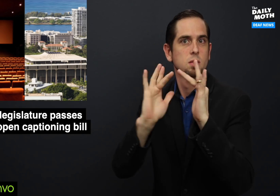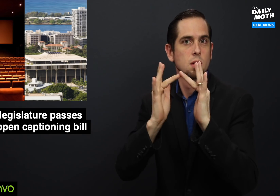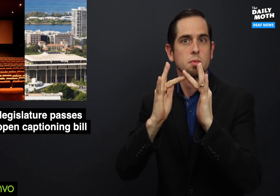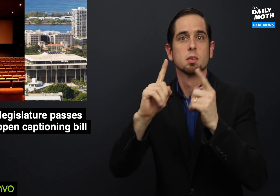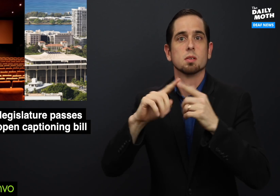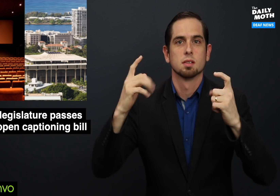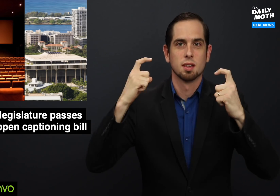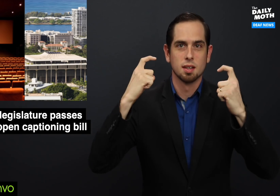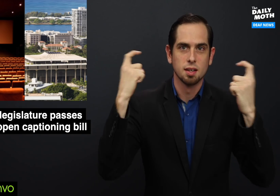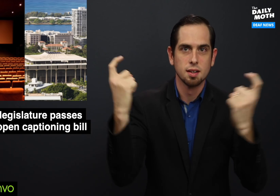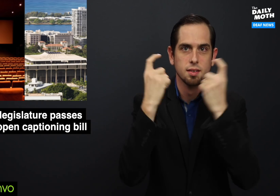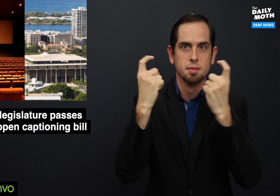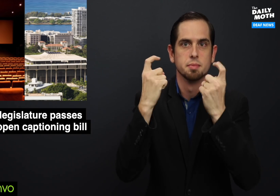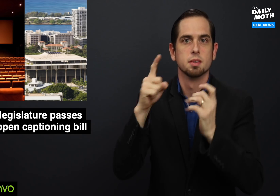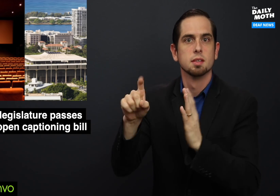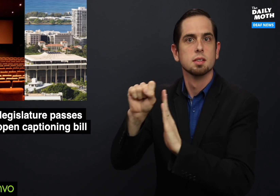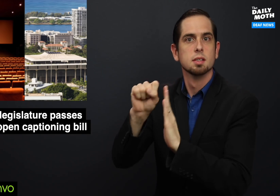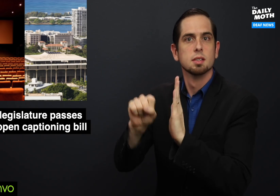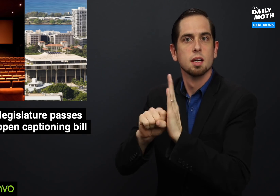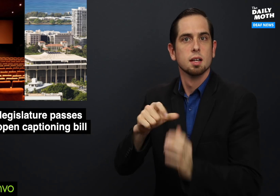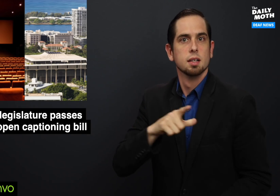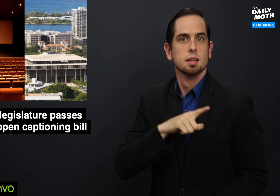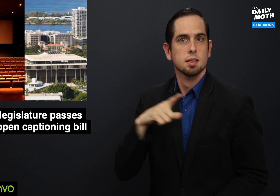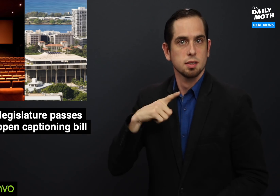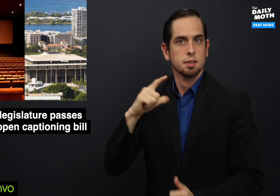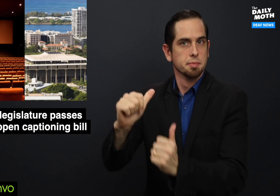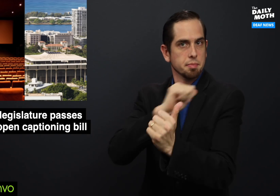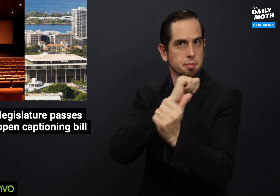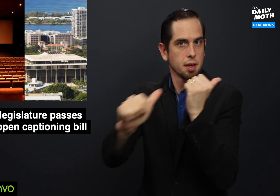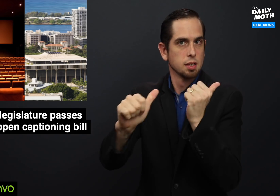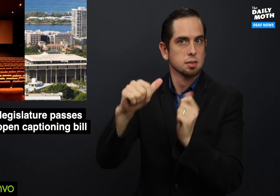to social media to celebrate the state legislature passing